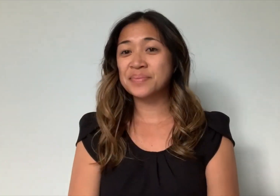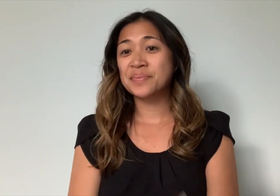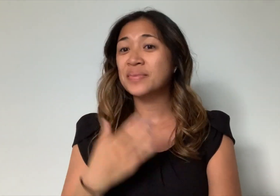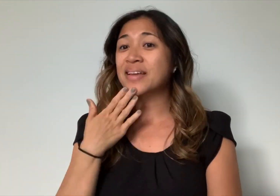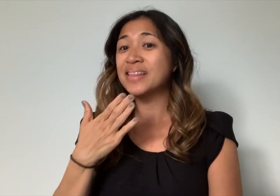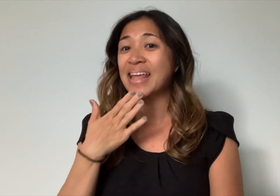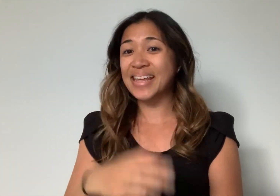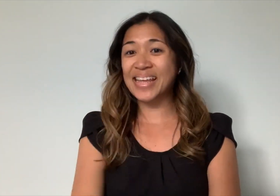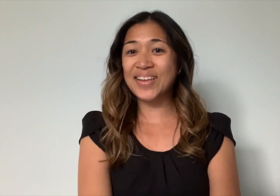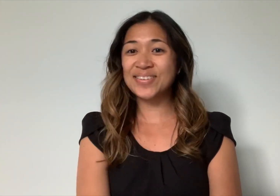Thank you!